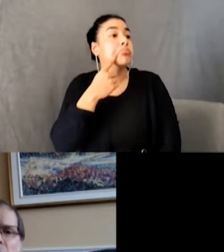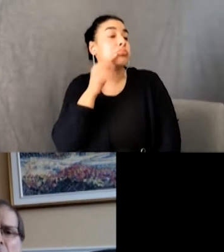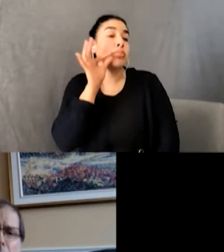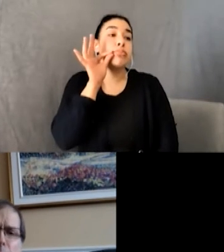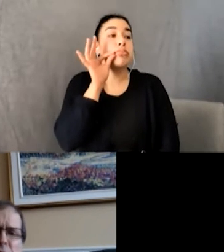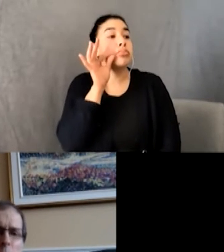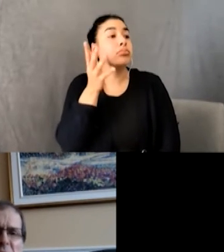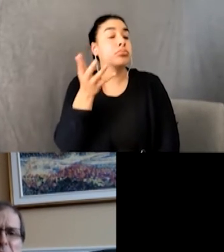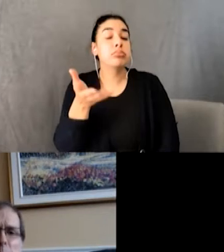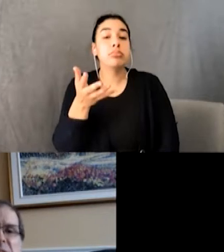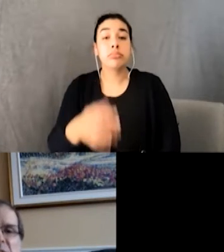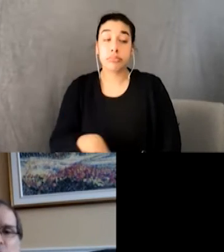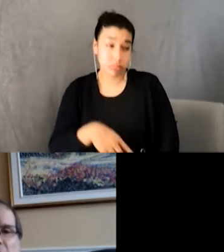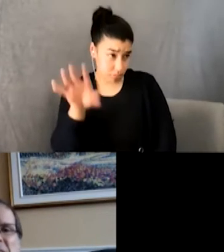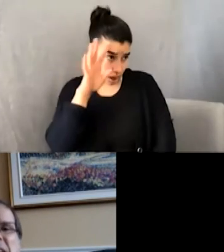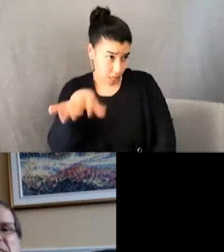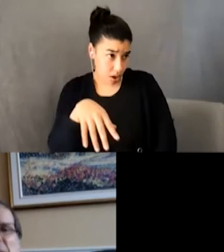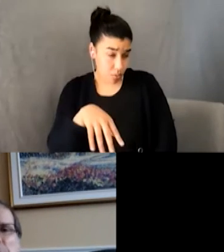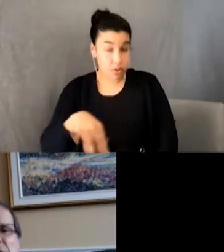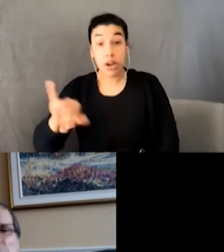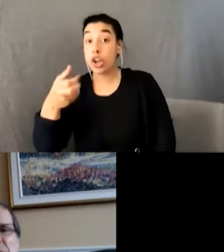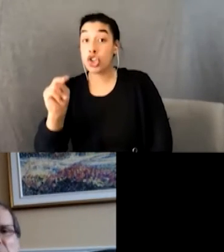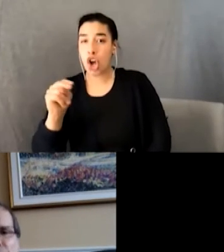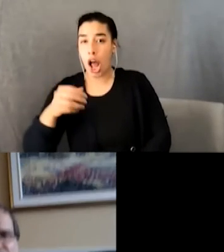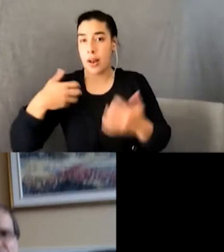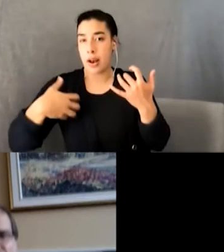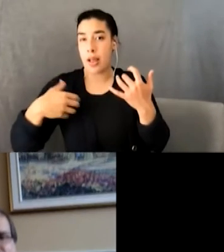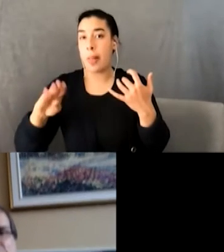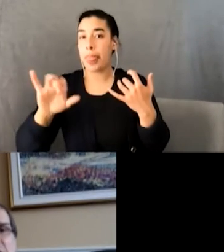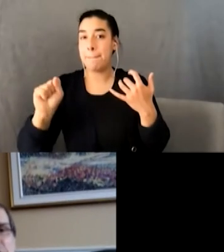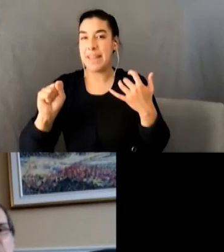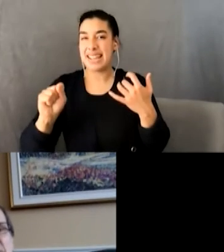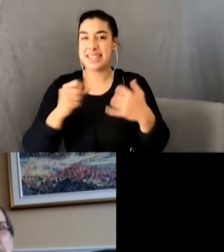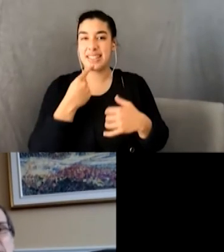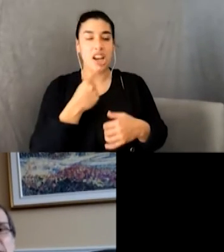“Oh, don’t mind ’im,” said John. “He’s ’ad a bit too much of the pfft pfft.” John simulated